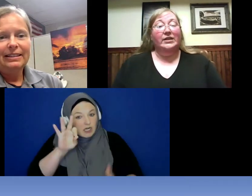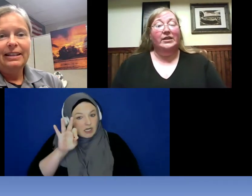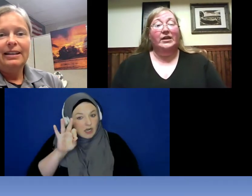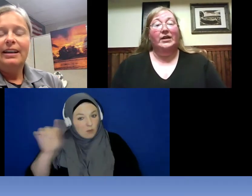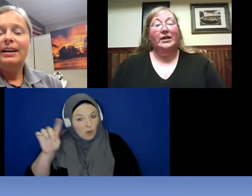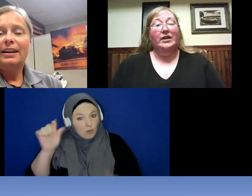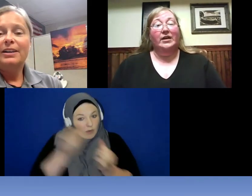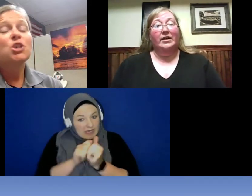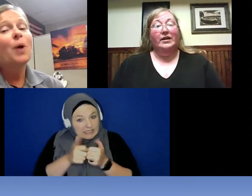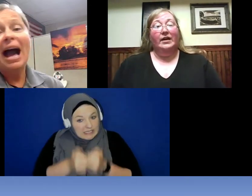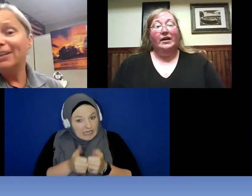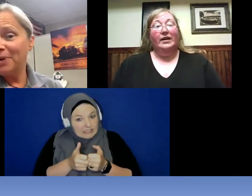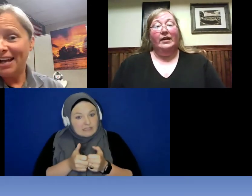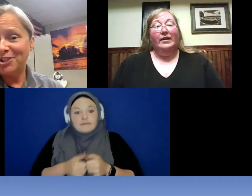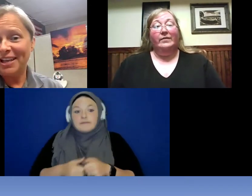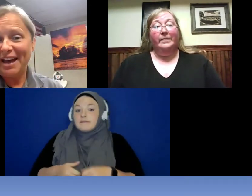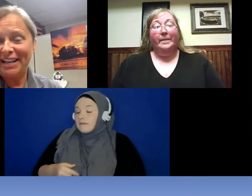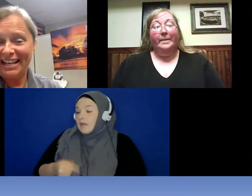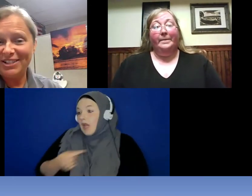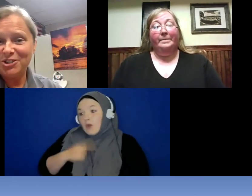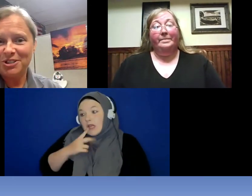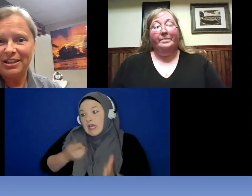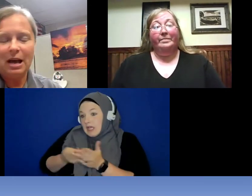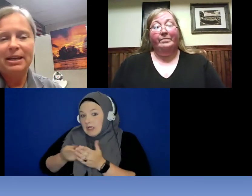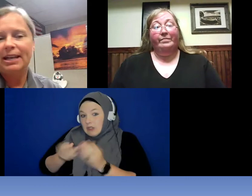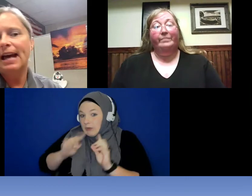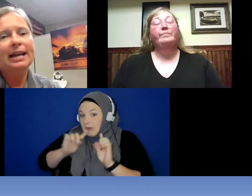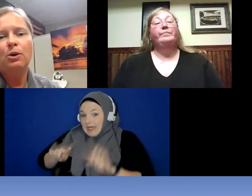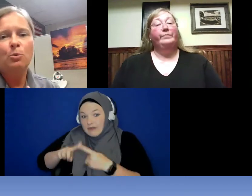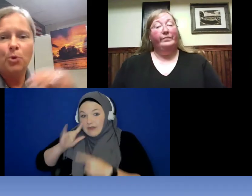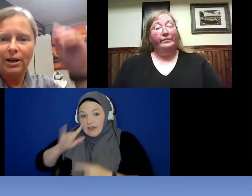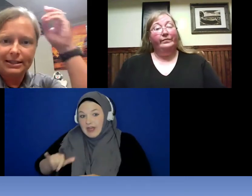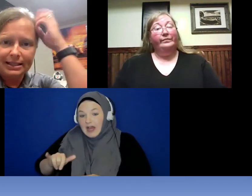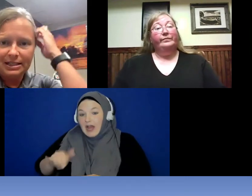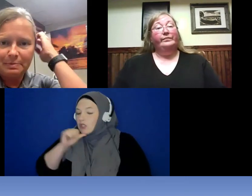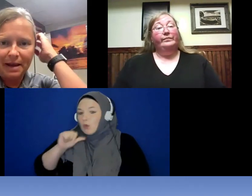? >> Re : I don't actually have an answer to that I don't work at dispatch